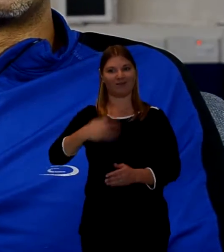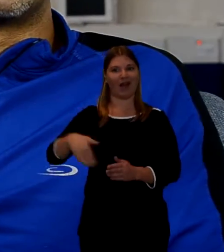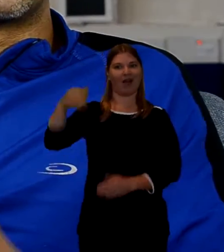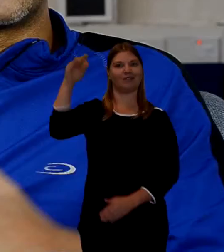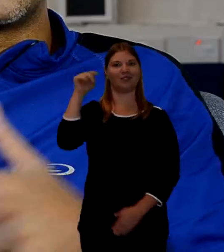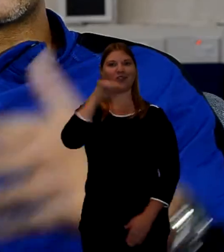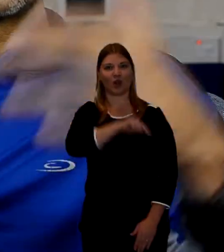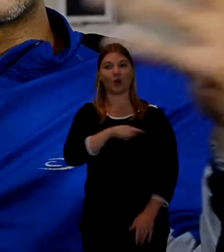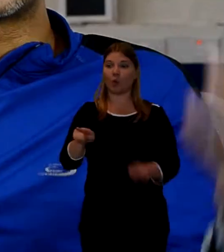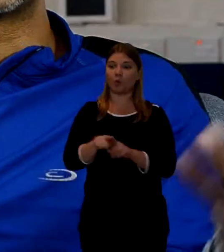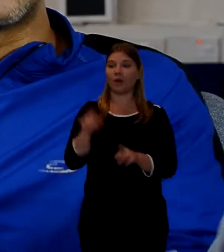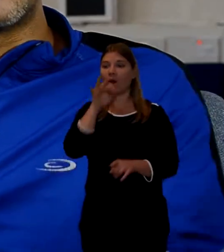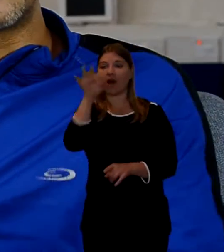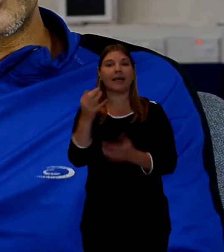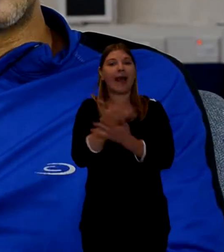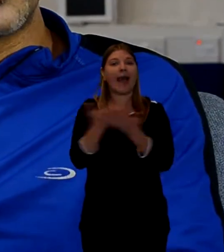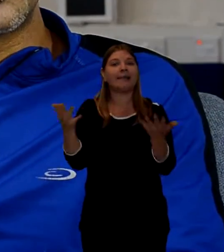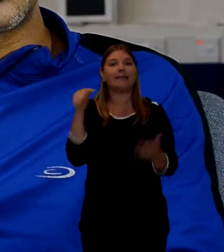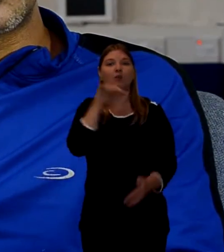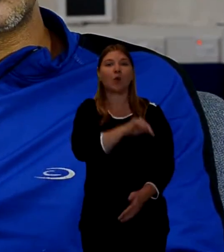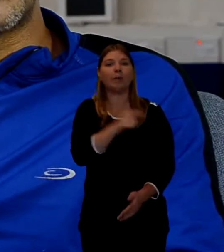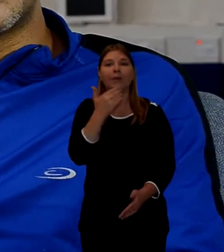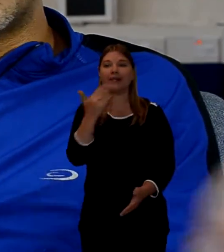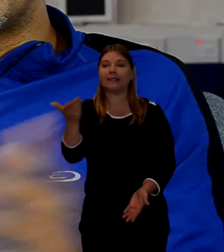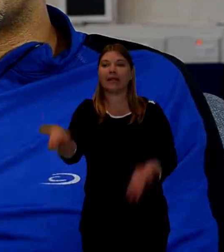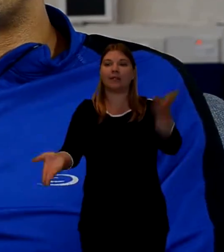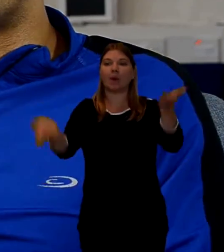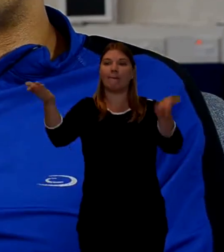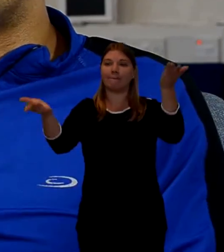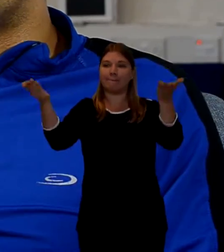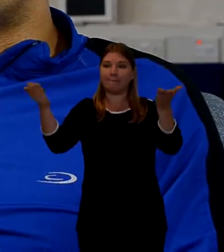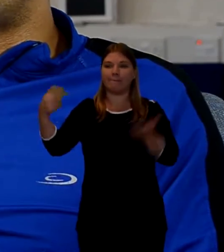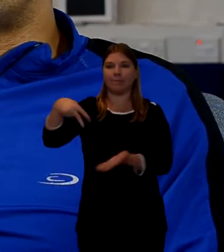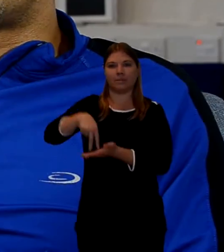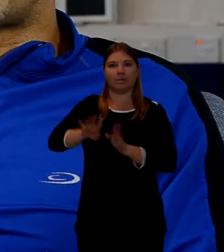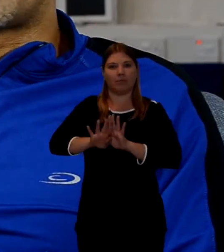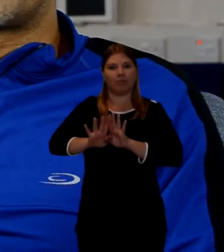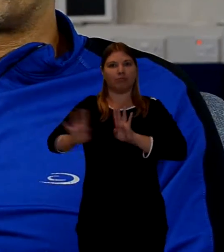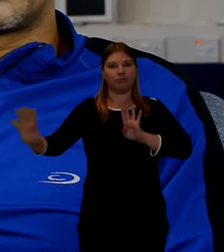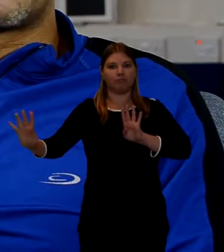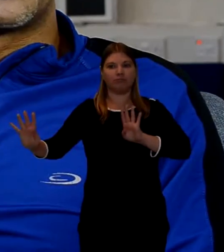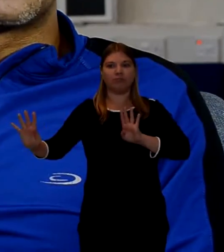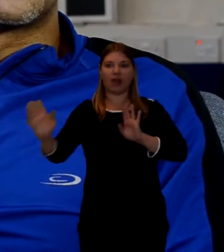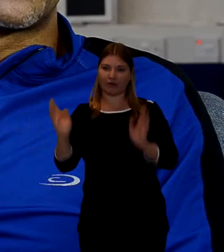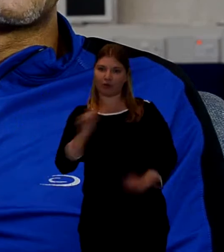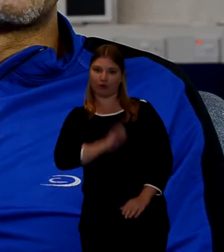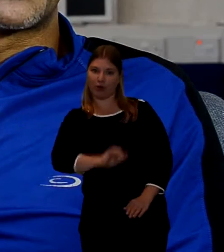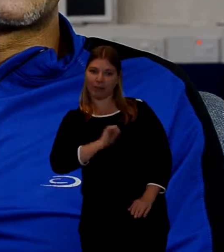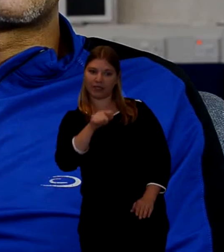or they'll ask all the sons to stand up, and say we all vouch, if this was a good man